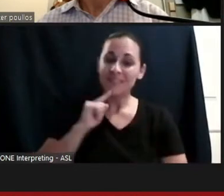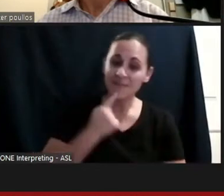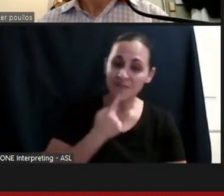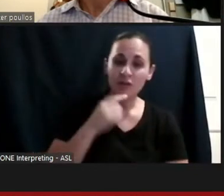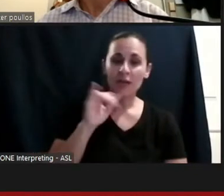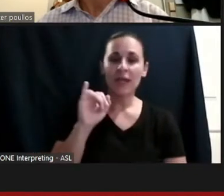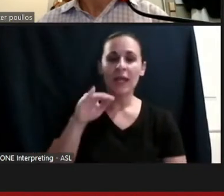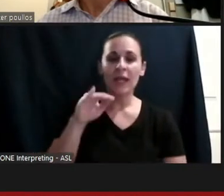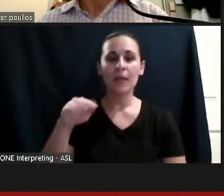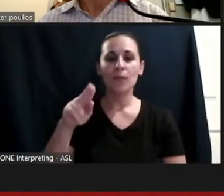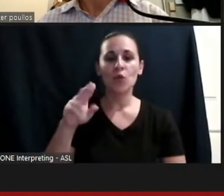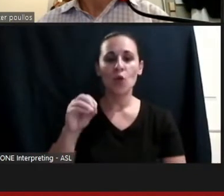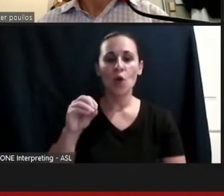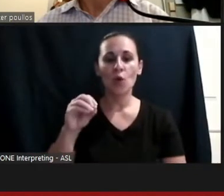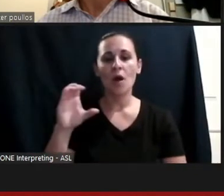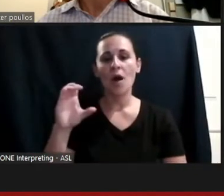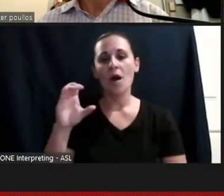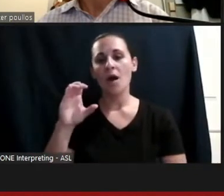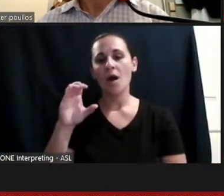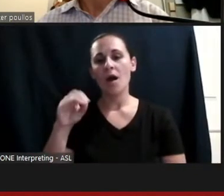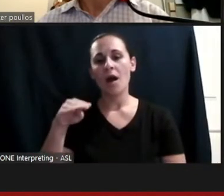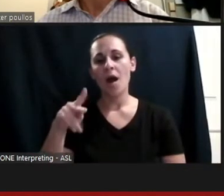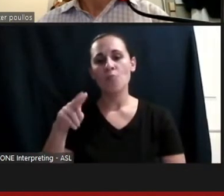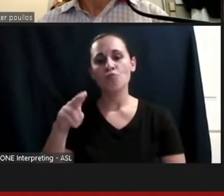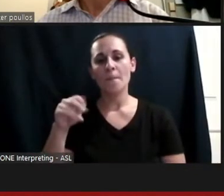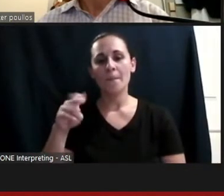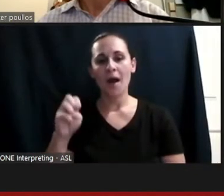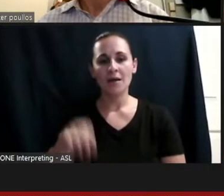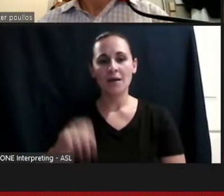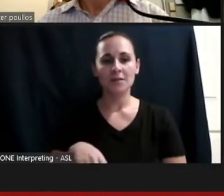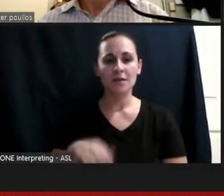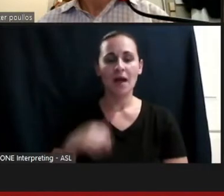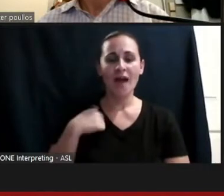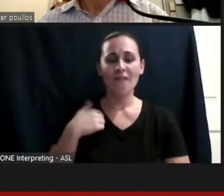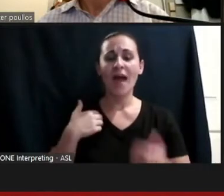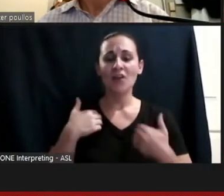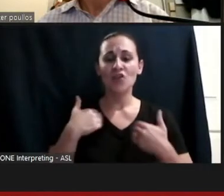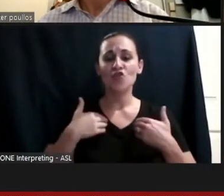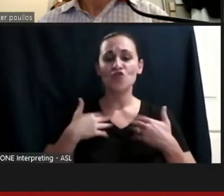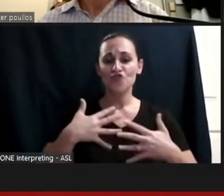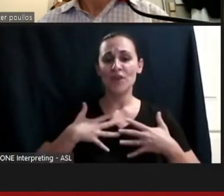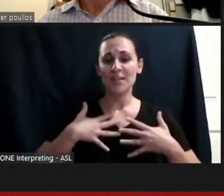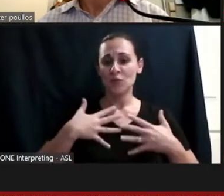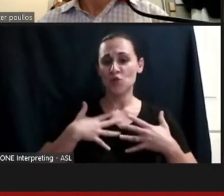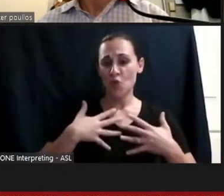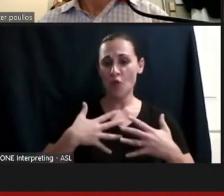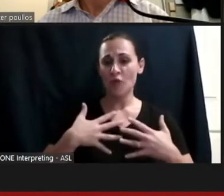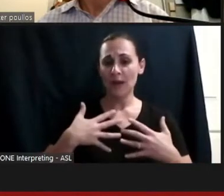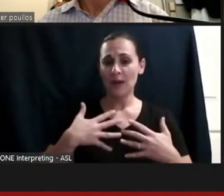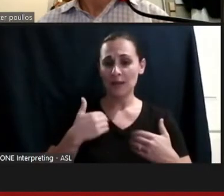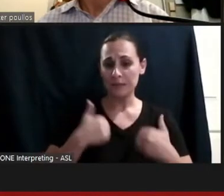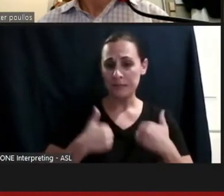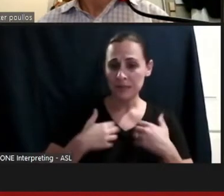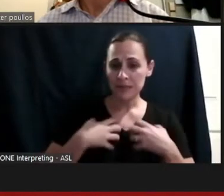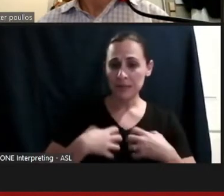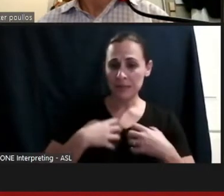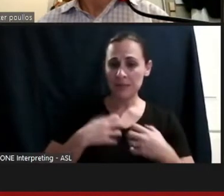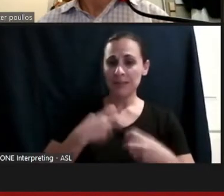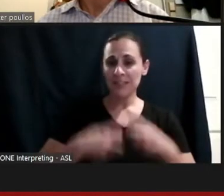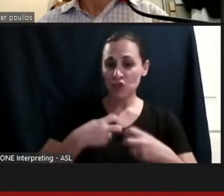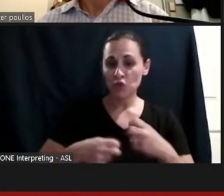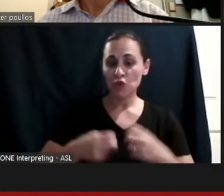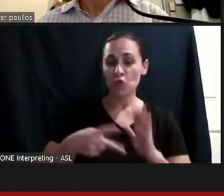I've had respiratory virus twice just from coming into hospitals and seeing patients.